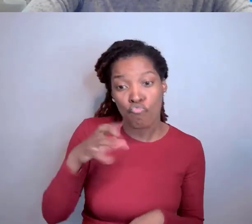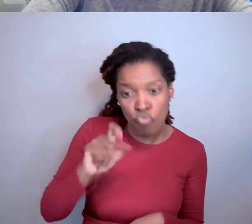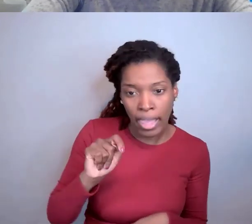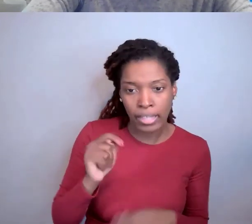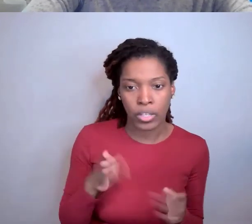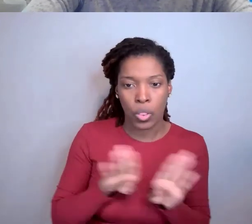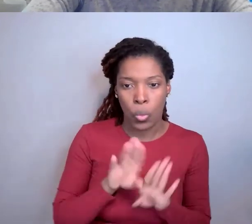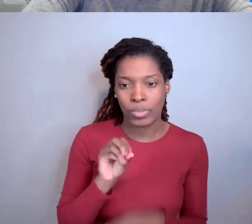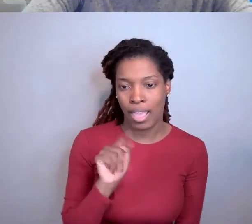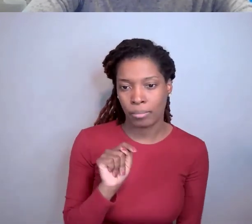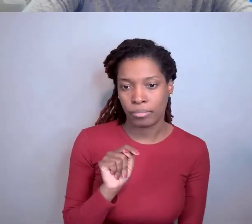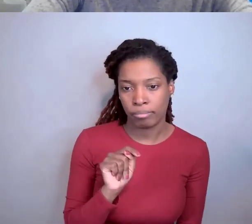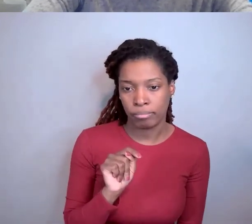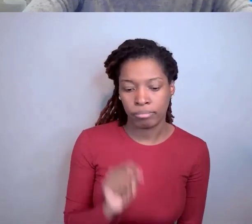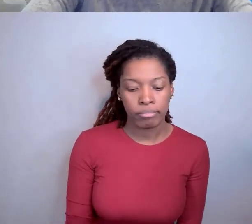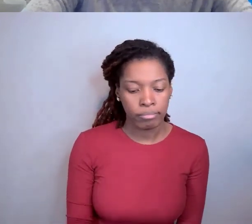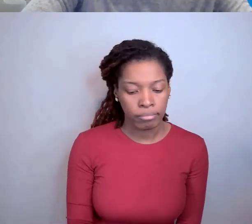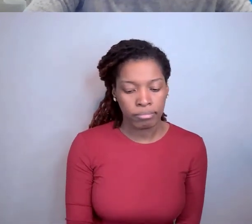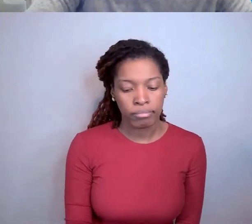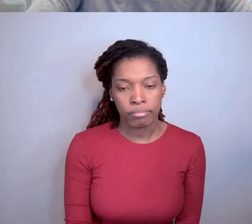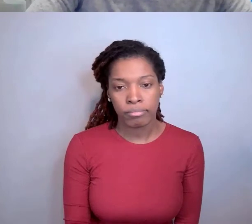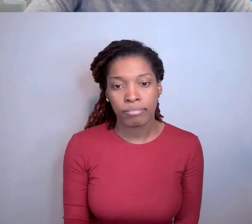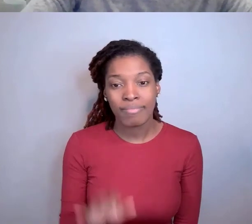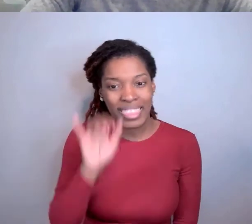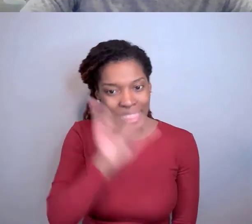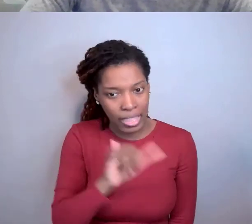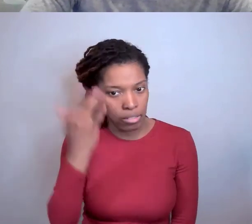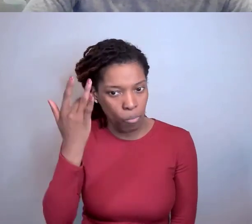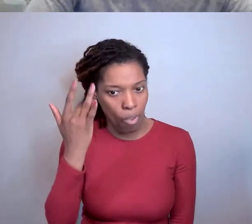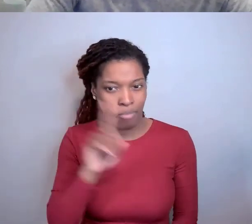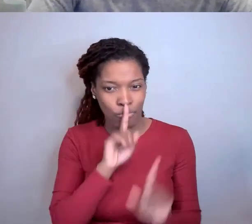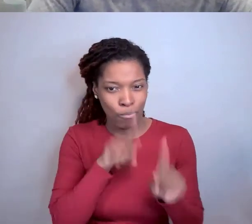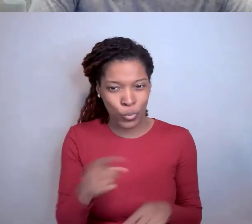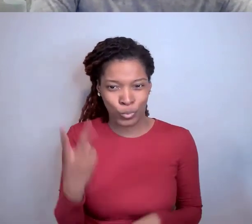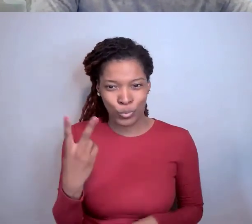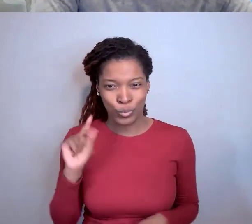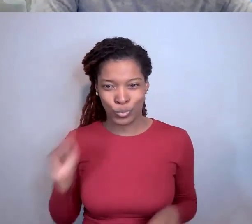and that's why they're reported two different ways. But also we cross-checked them.